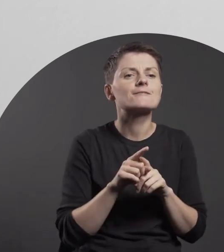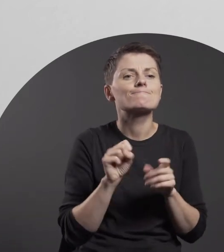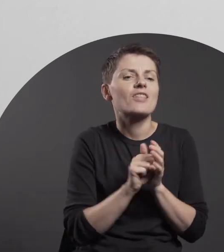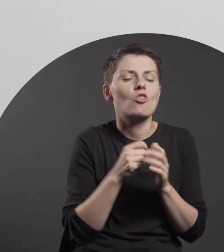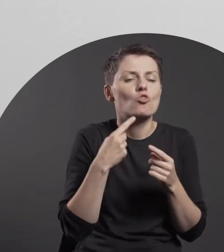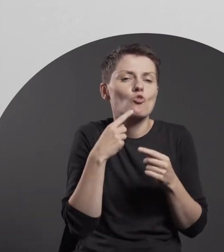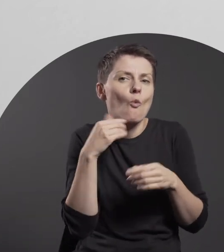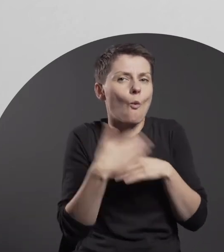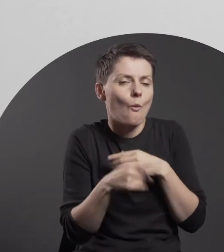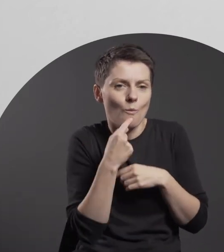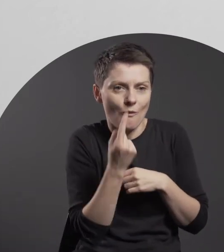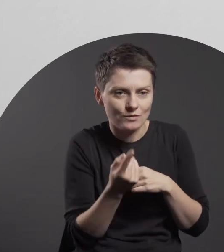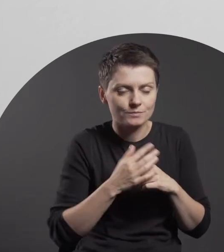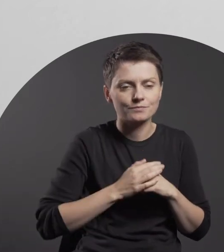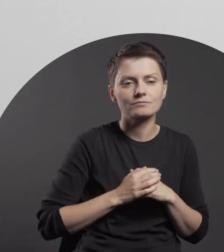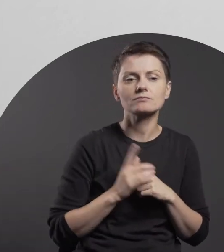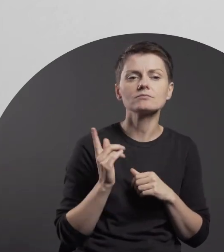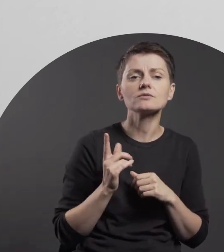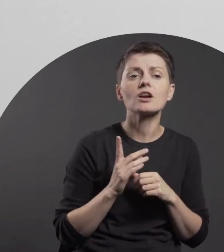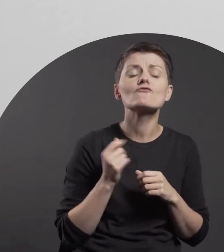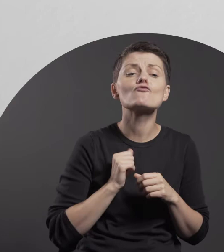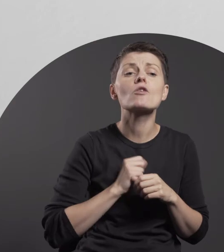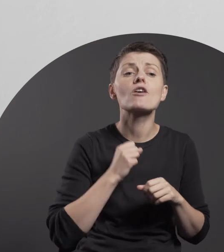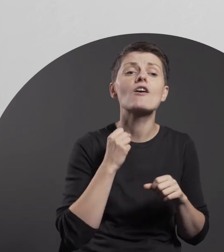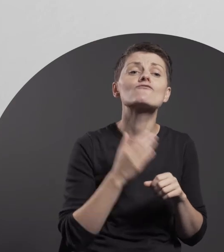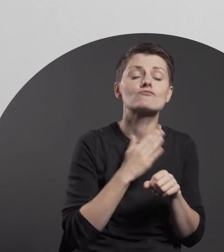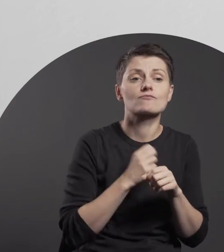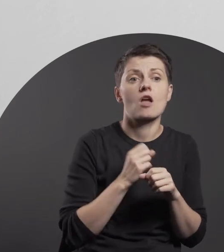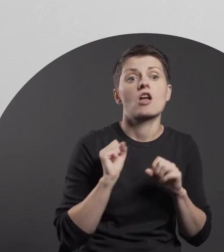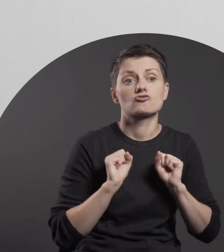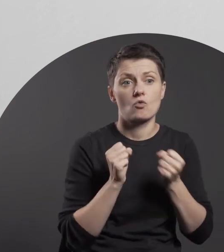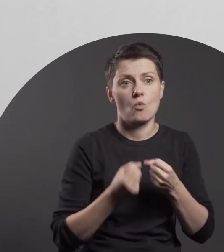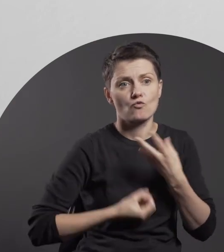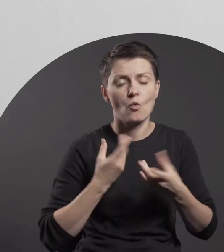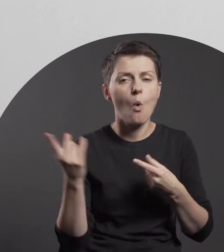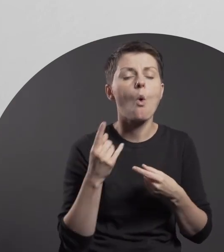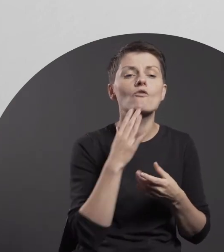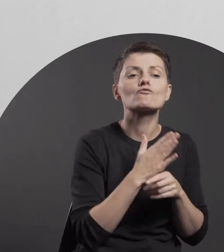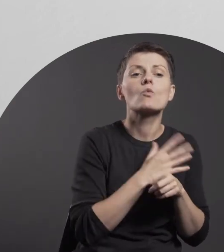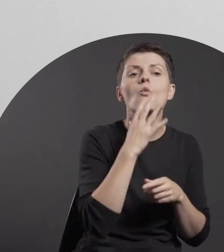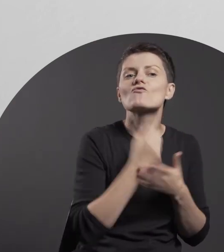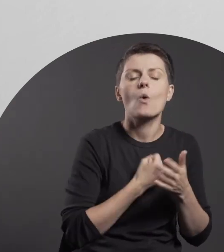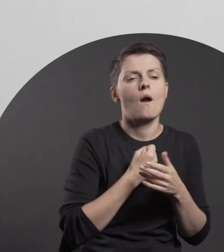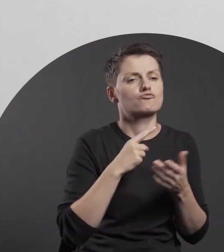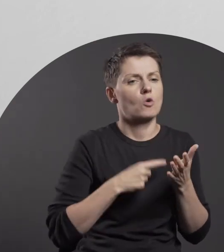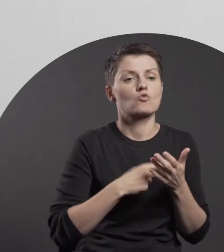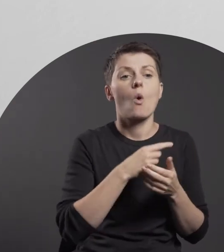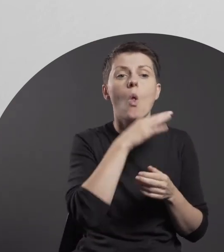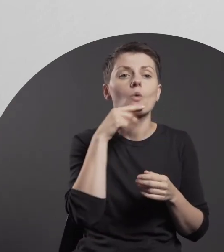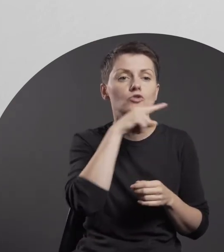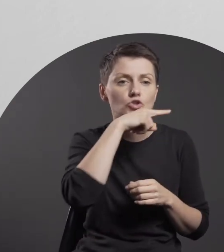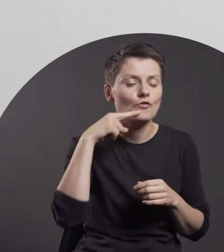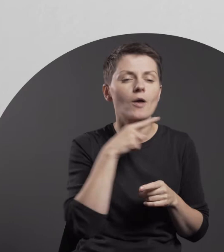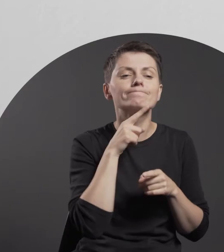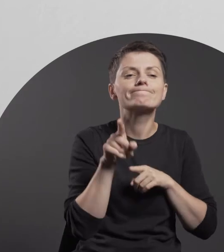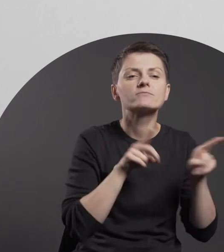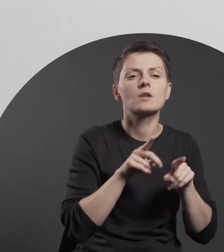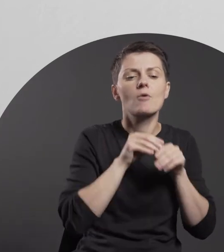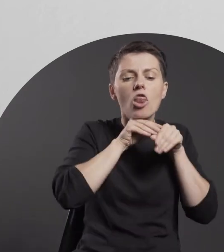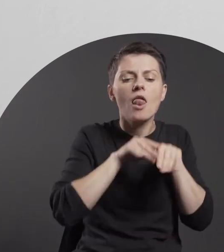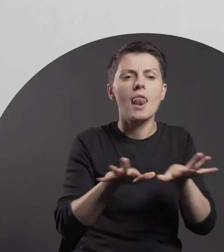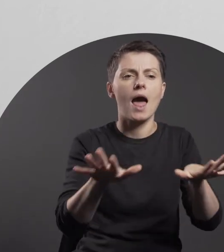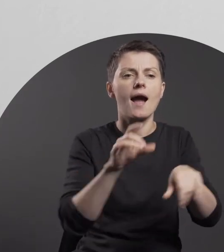Her early work is noted for her frequent use of colour red as a symbol of blood spilt.